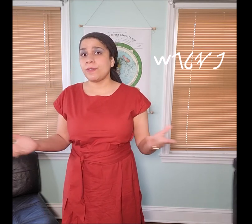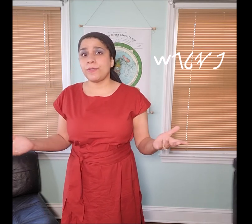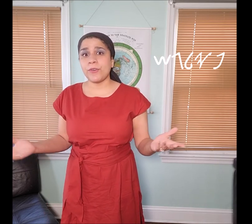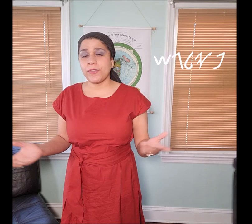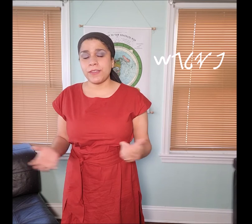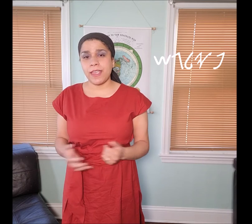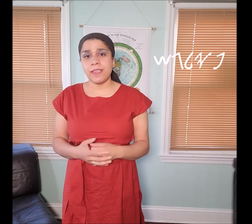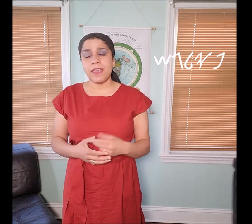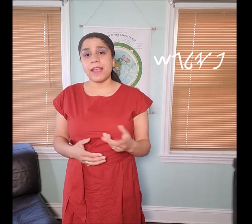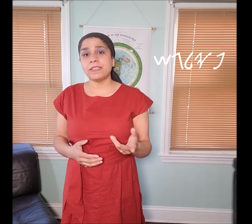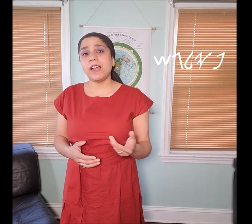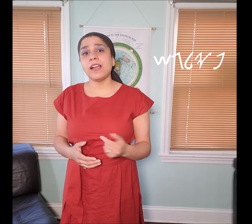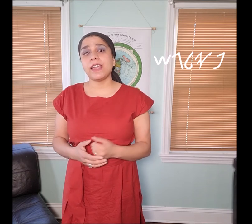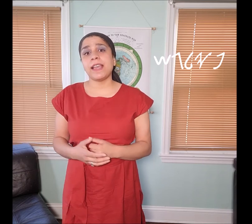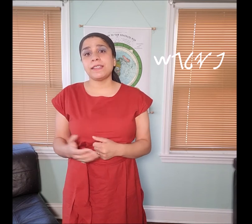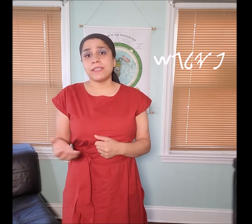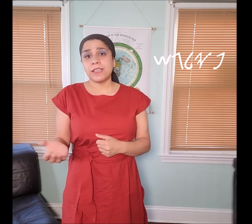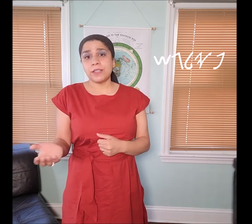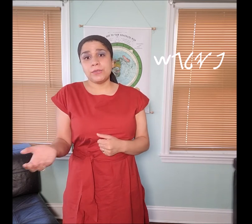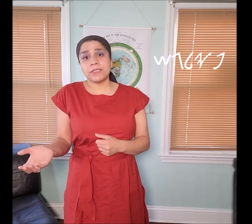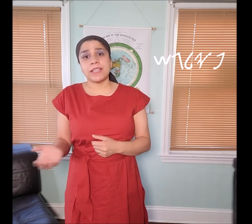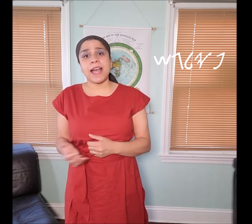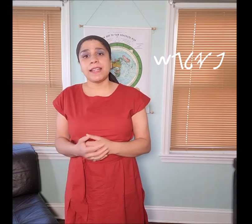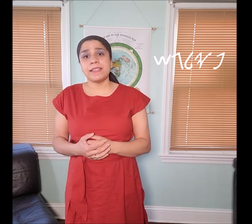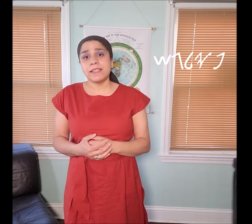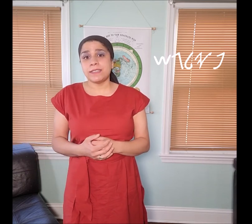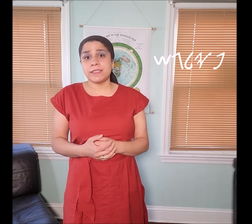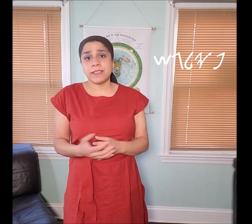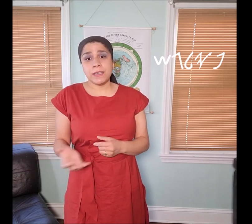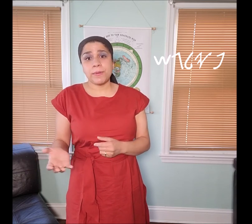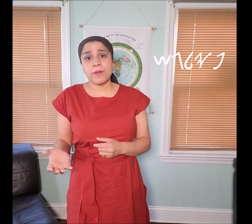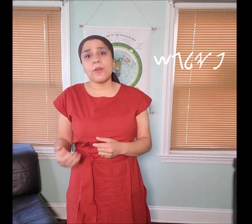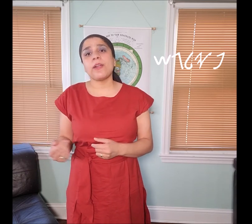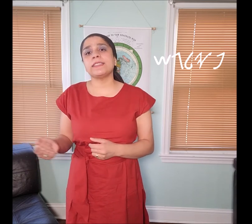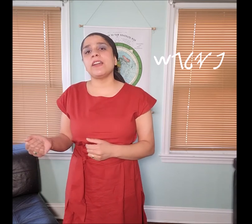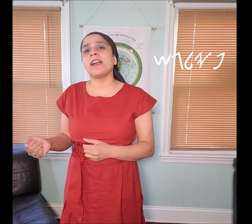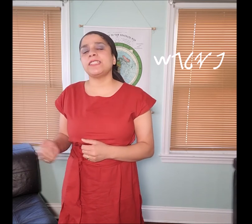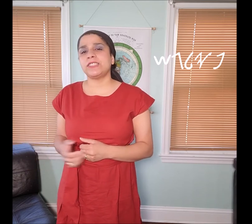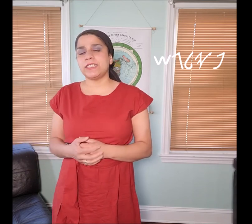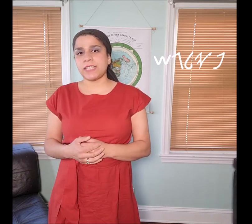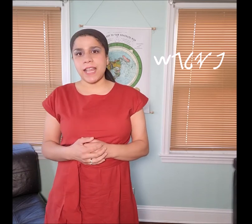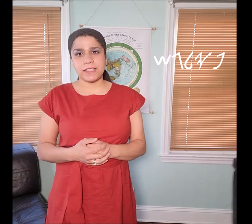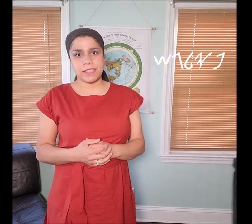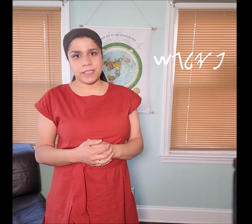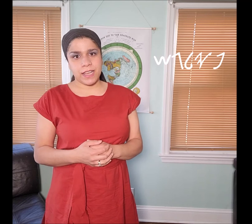for the day as long as you decide to keep her or as long as she decides to stay.